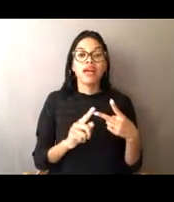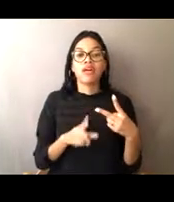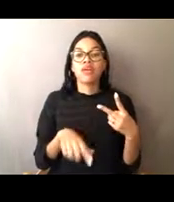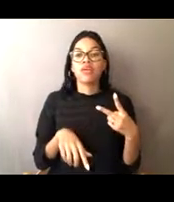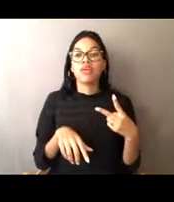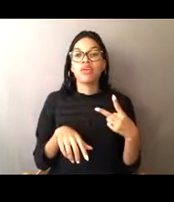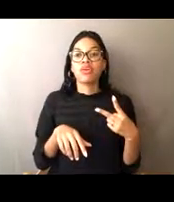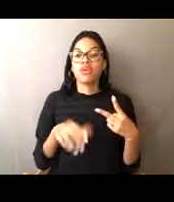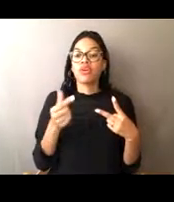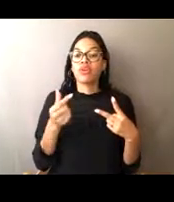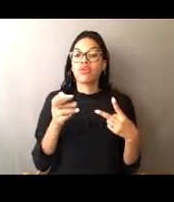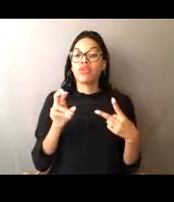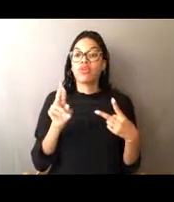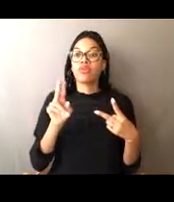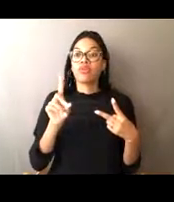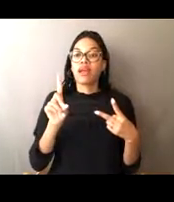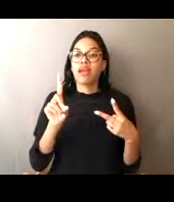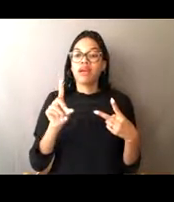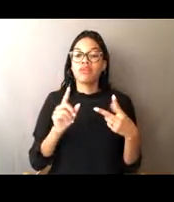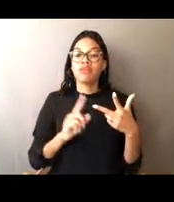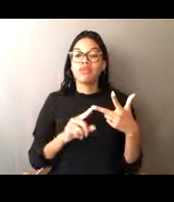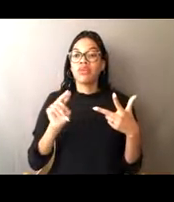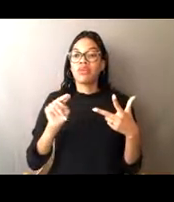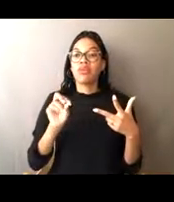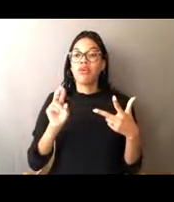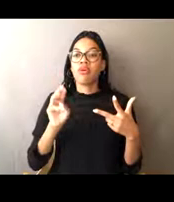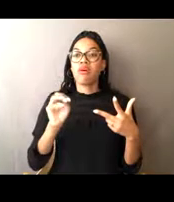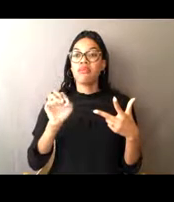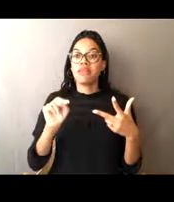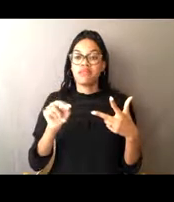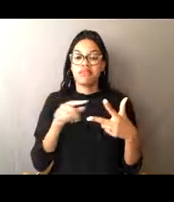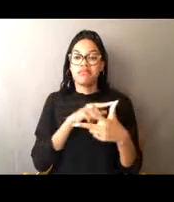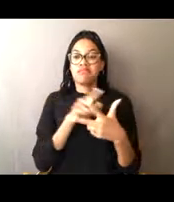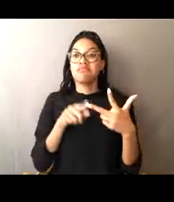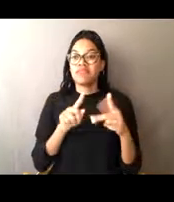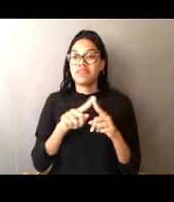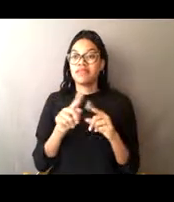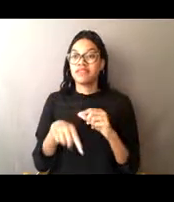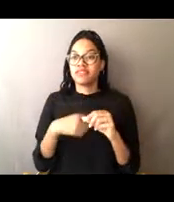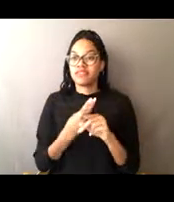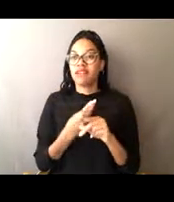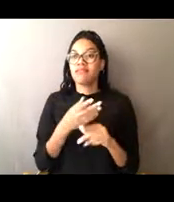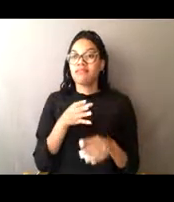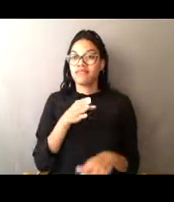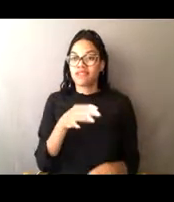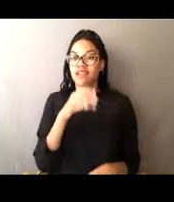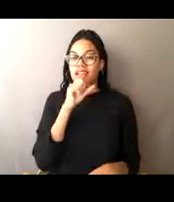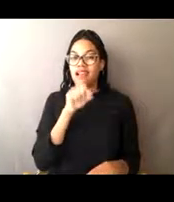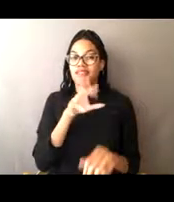so that's a variety of fish there. So we've got a lot of, oh, and Jim is actually 10 years. Oh, Jim is actually Mia, 10 years old.